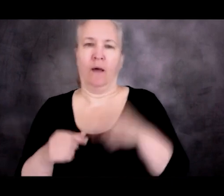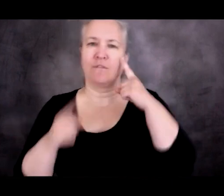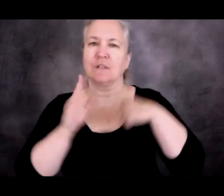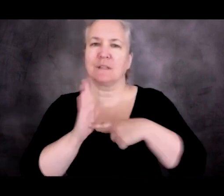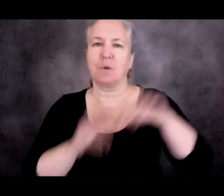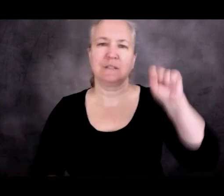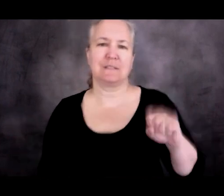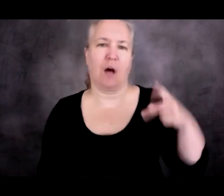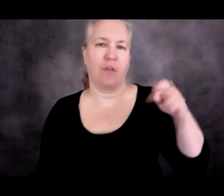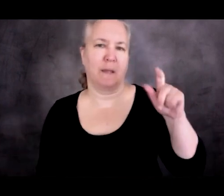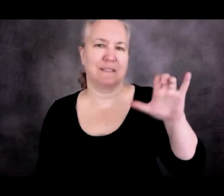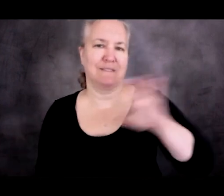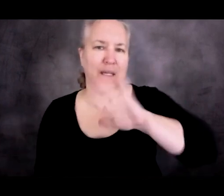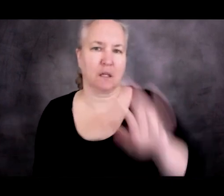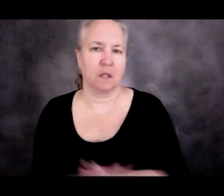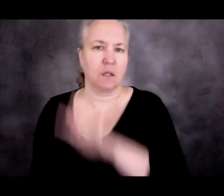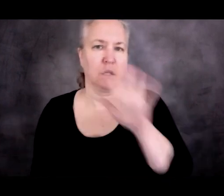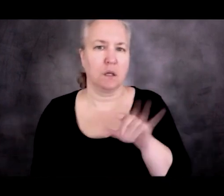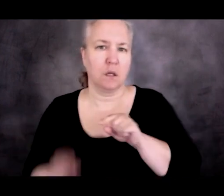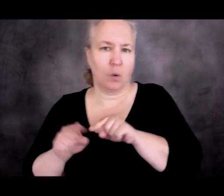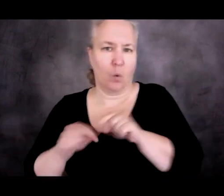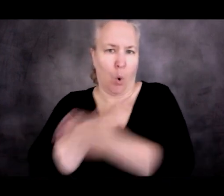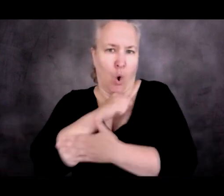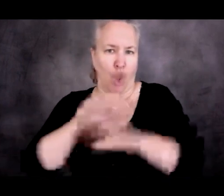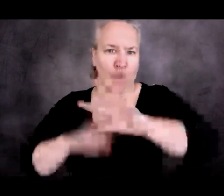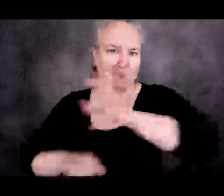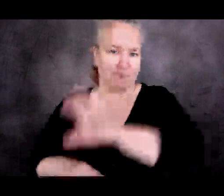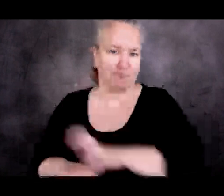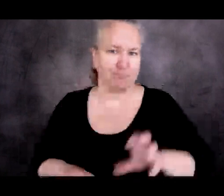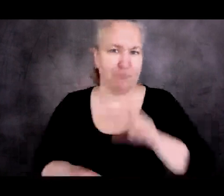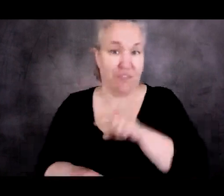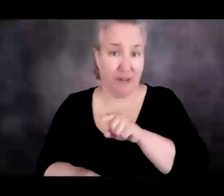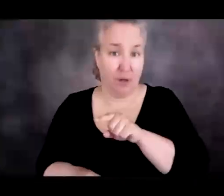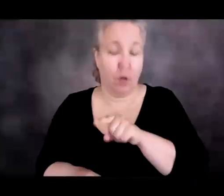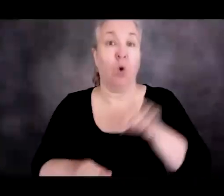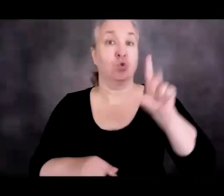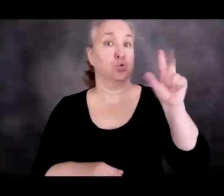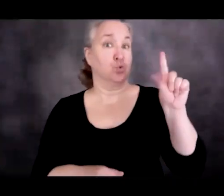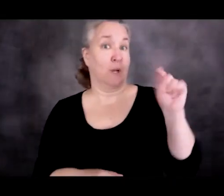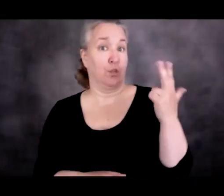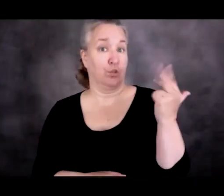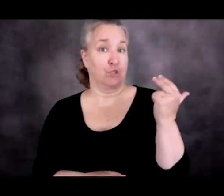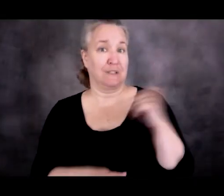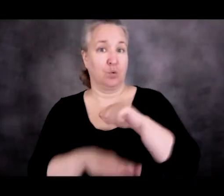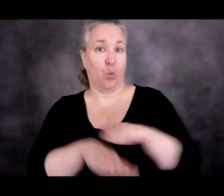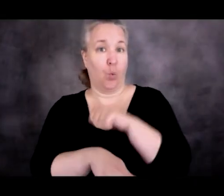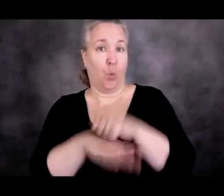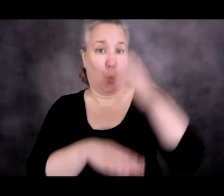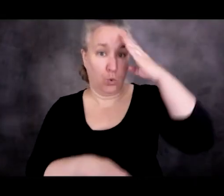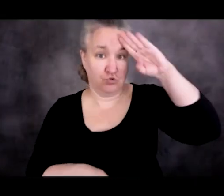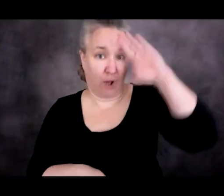And Australia in 2013 began a similar kind of policy.